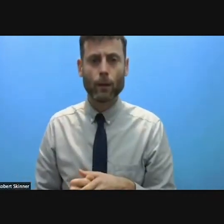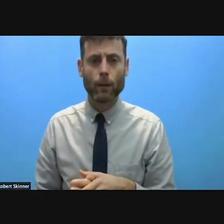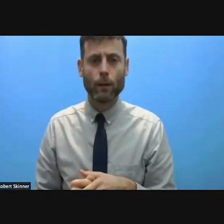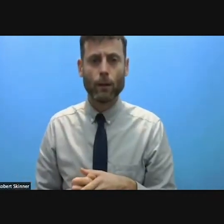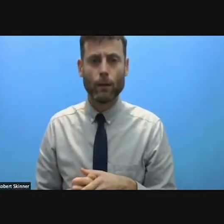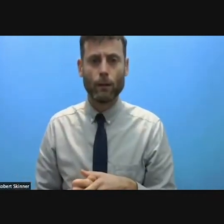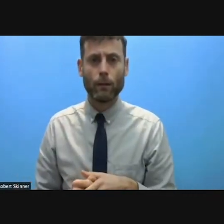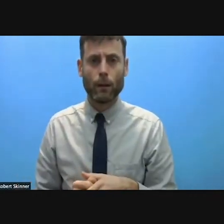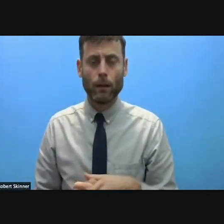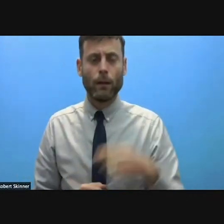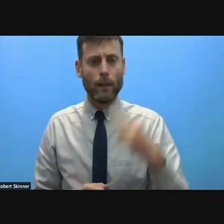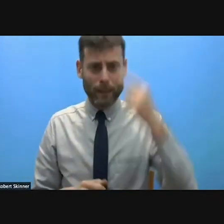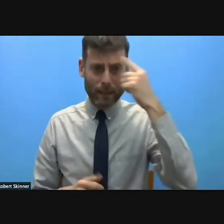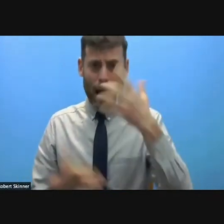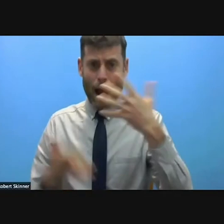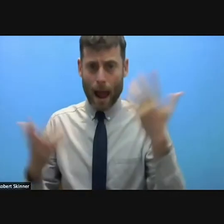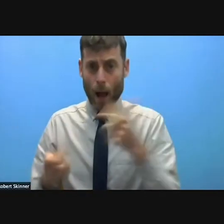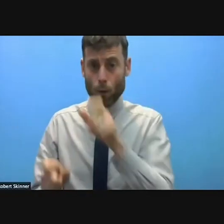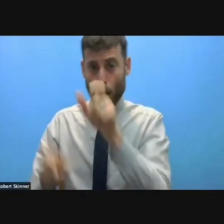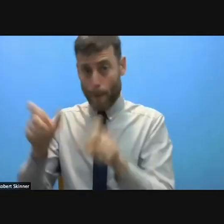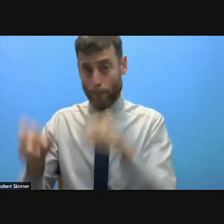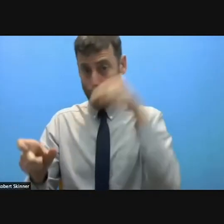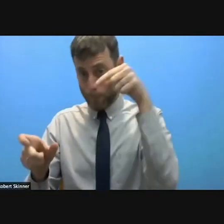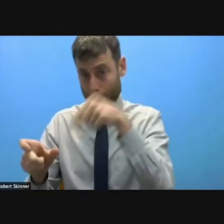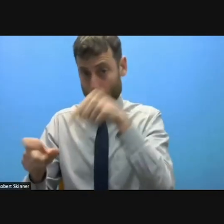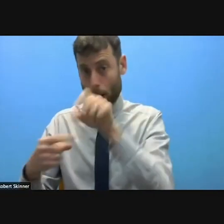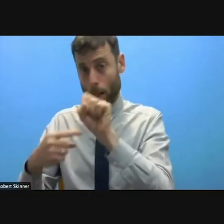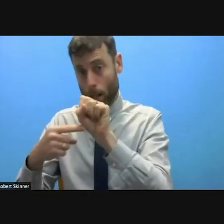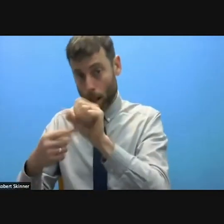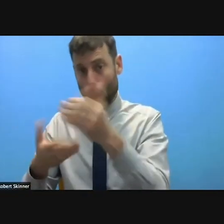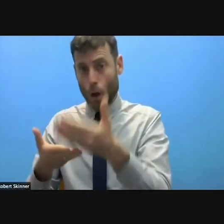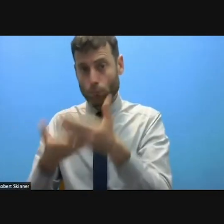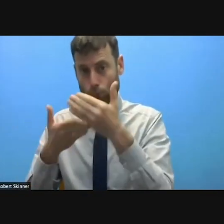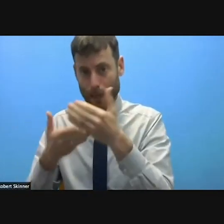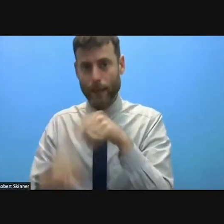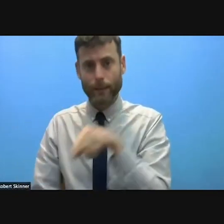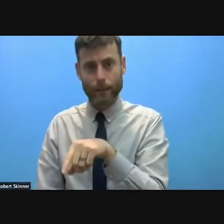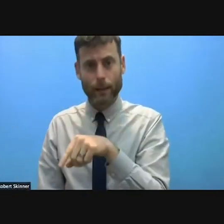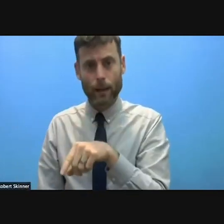protected. And we should be better to communicate with them. They need to advise us.